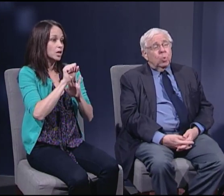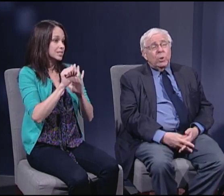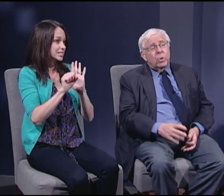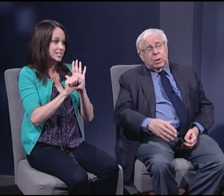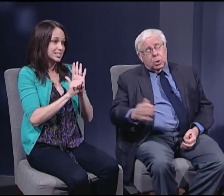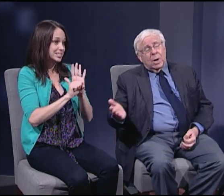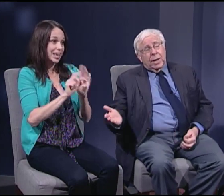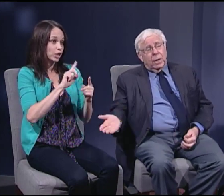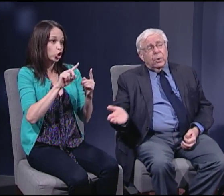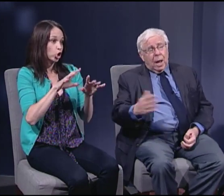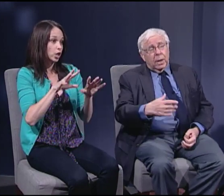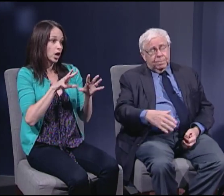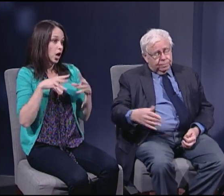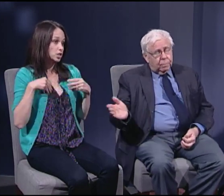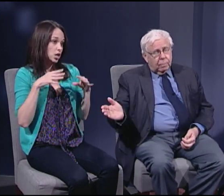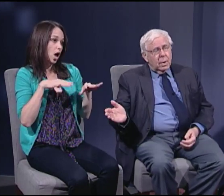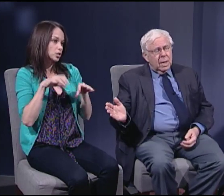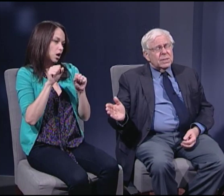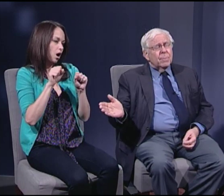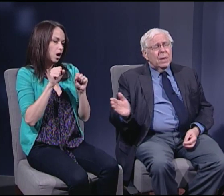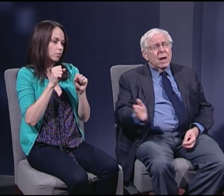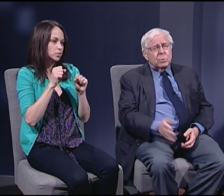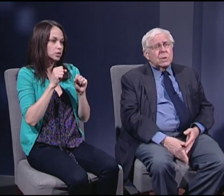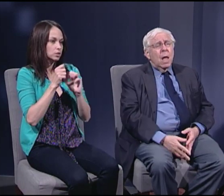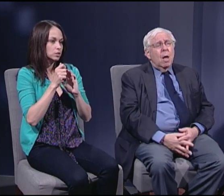whether you think it's a good idea or not, is something else.